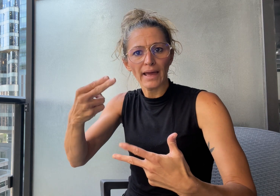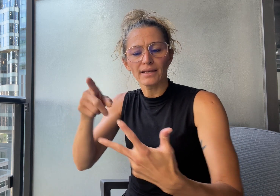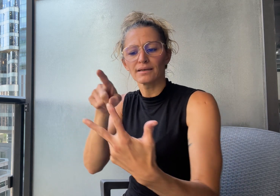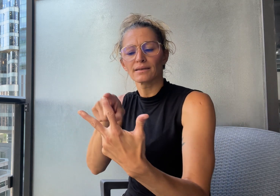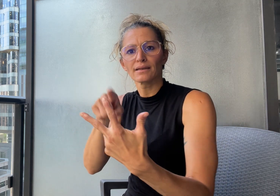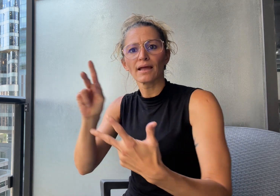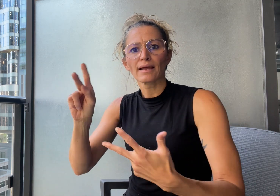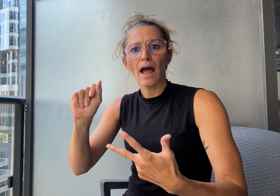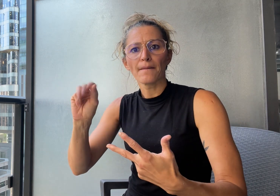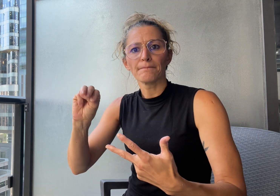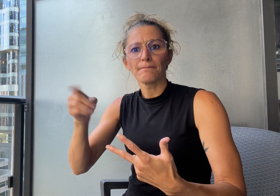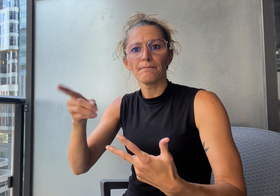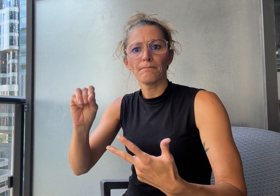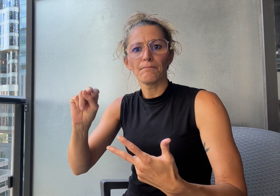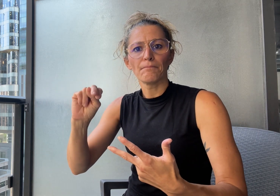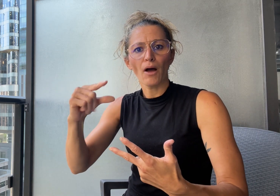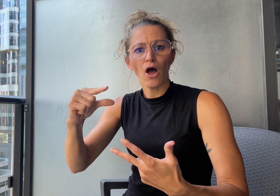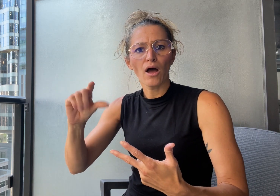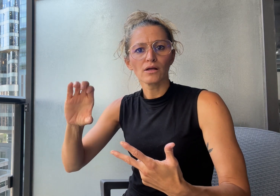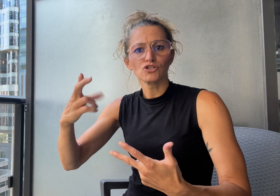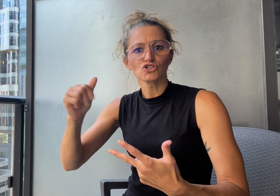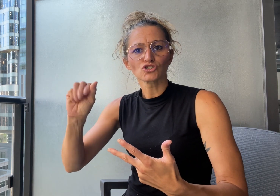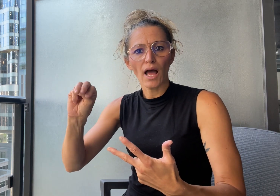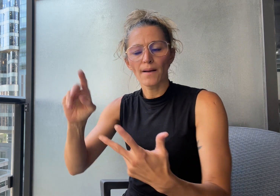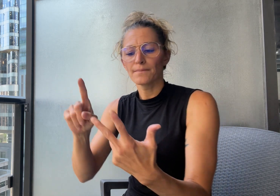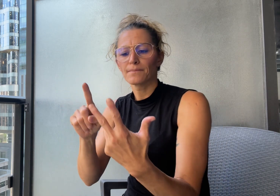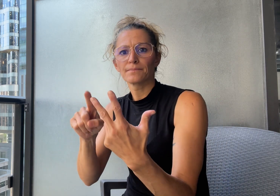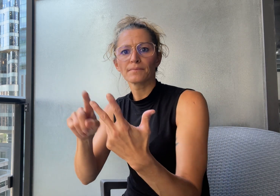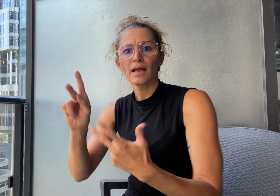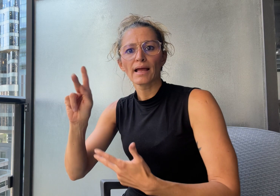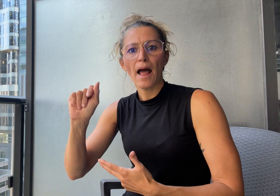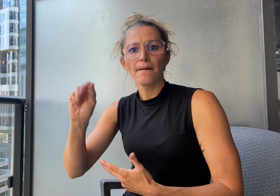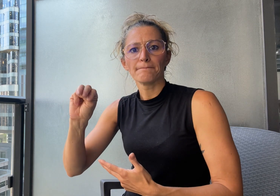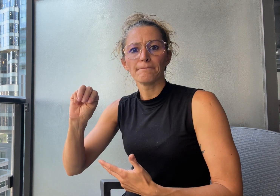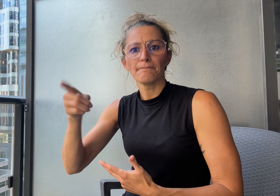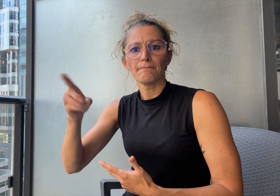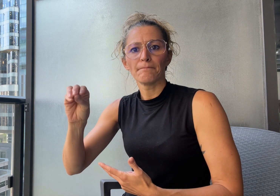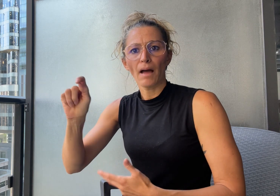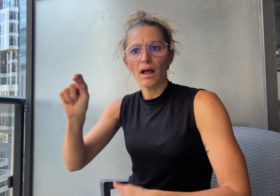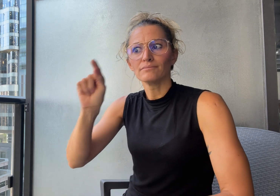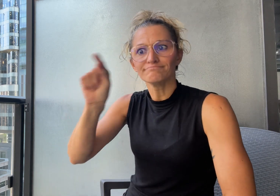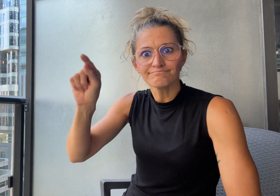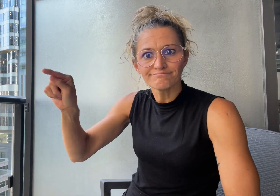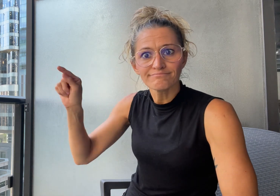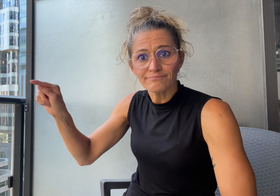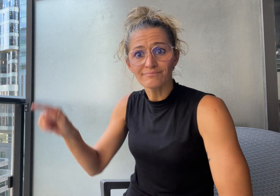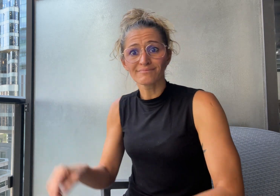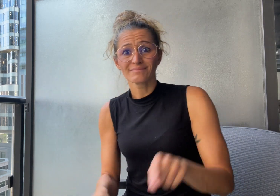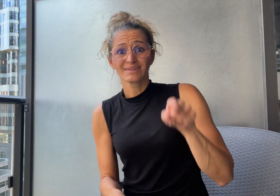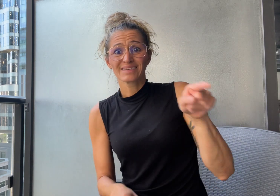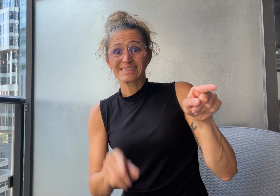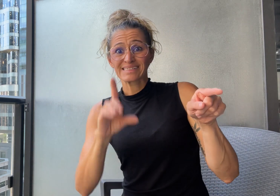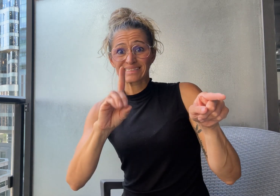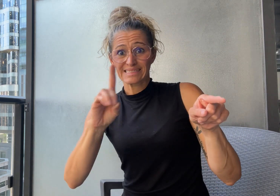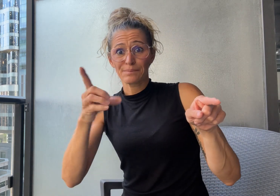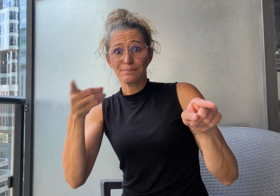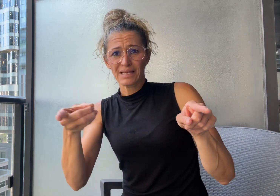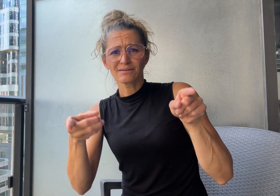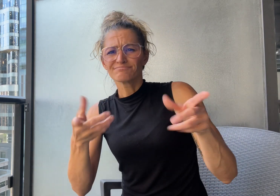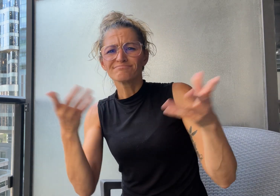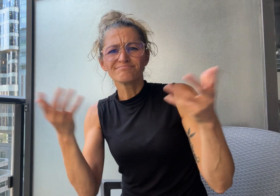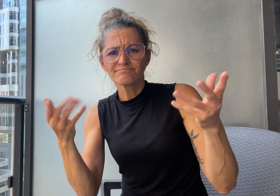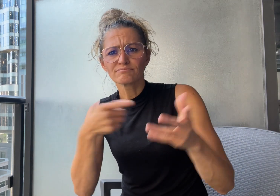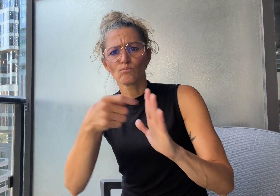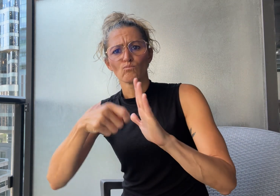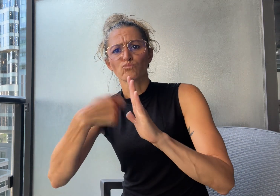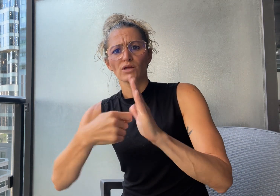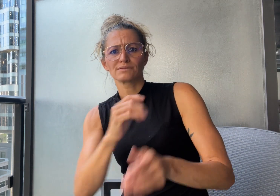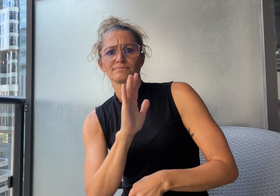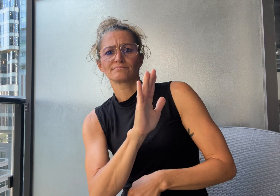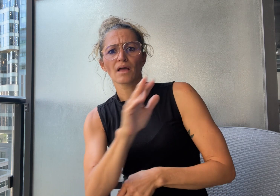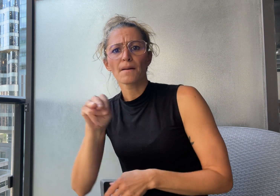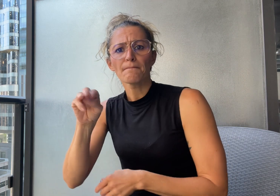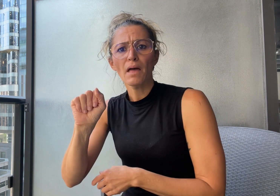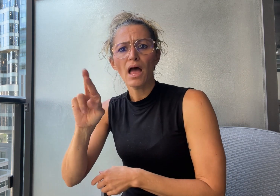and Kampot. DDP is a project of Maryknoll Cambodia, a US-based